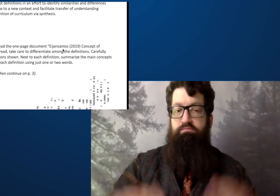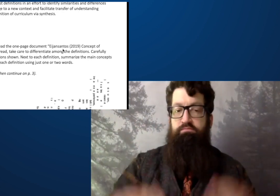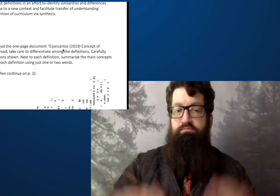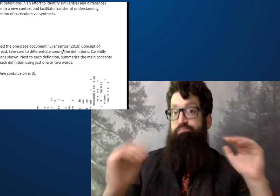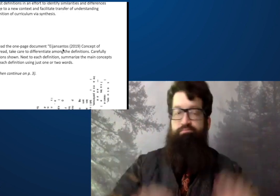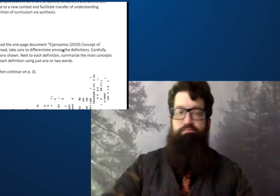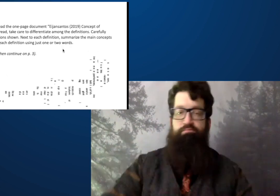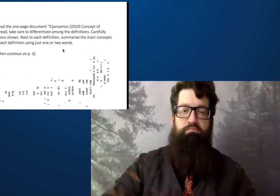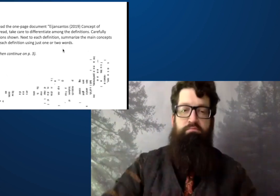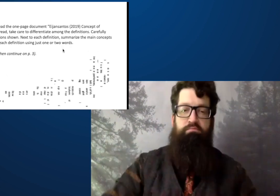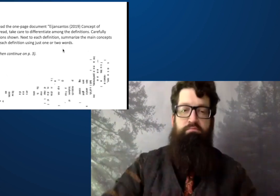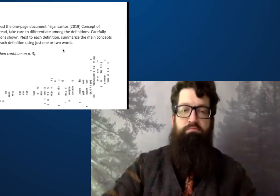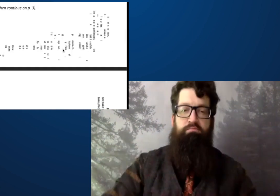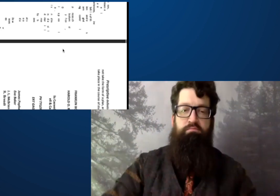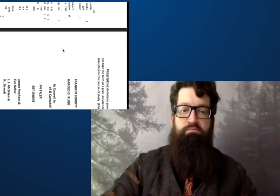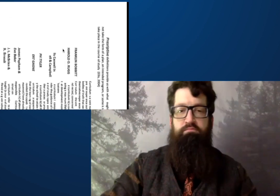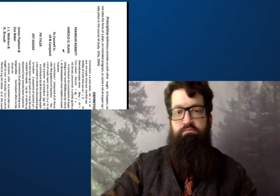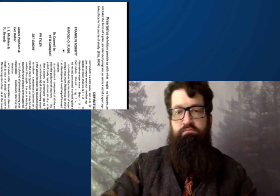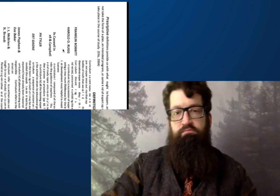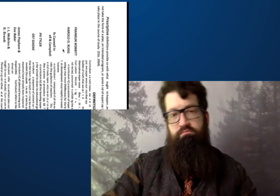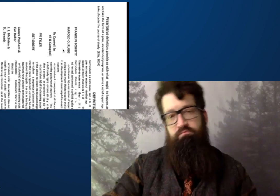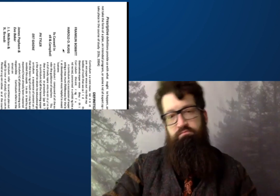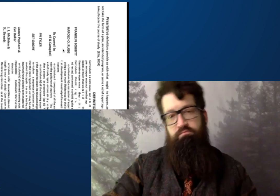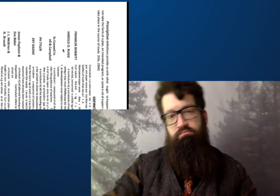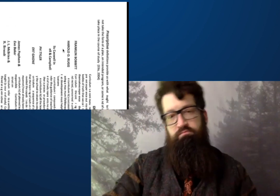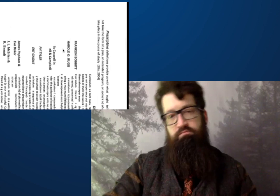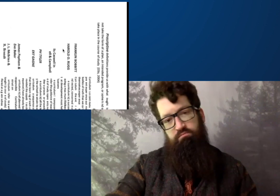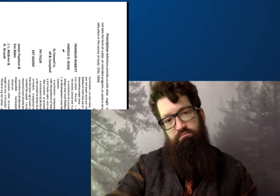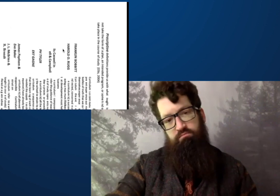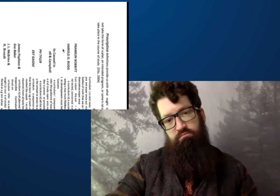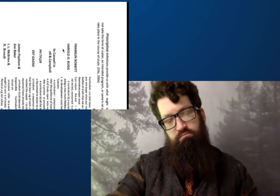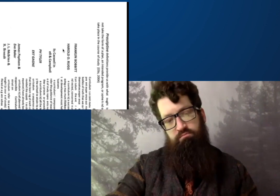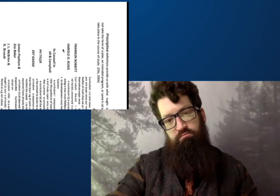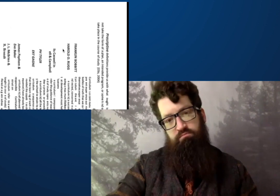concepts using one or two words